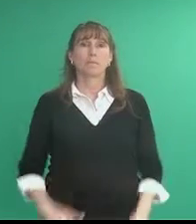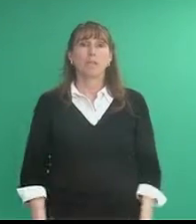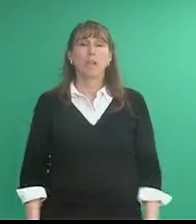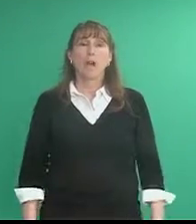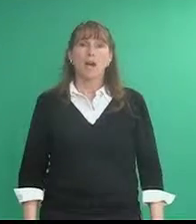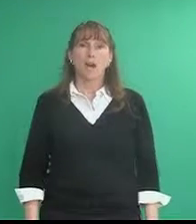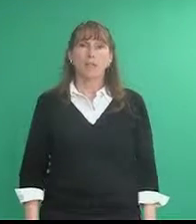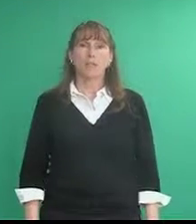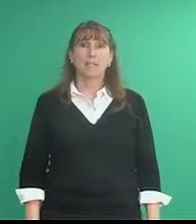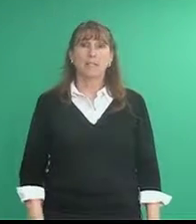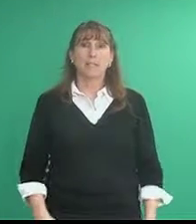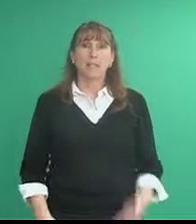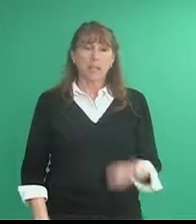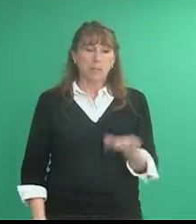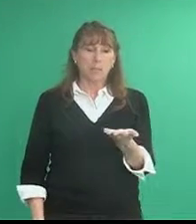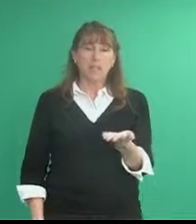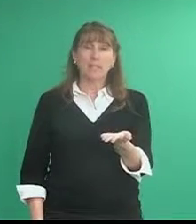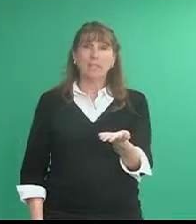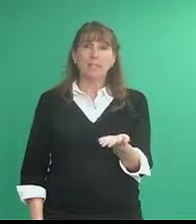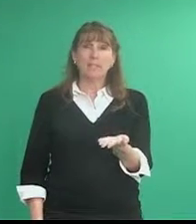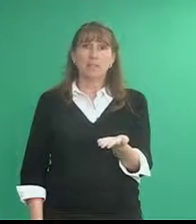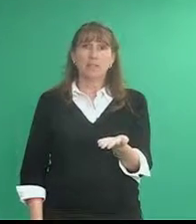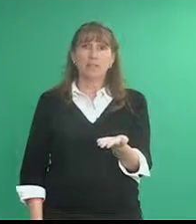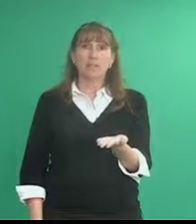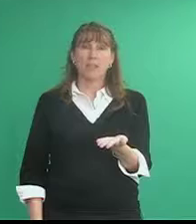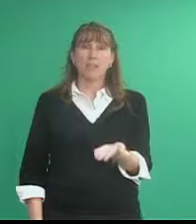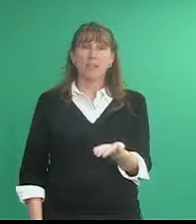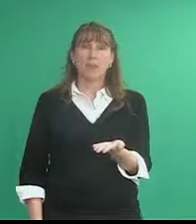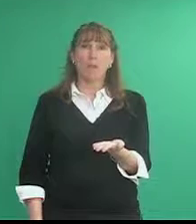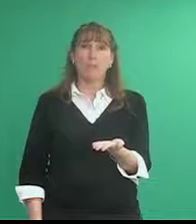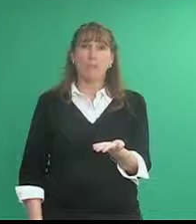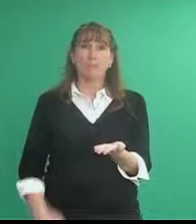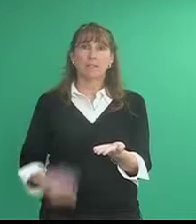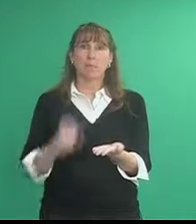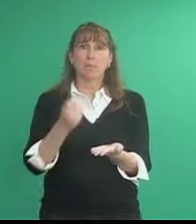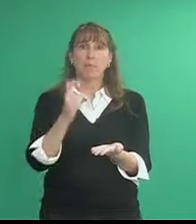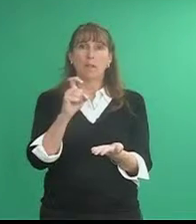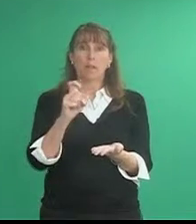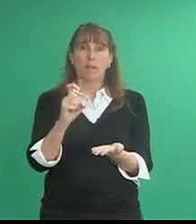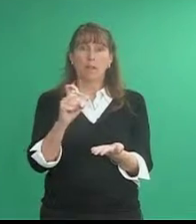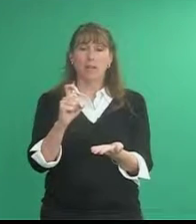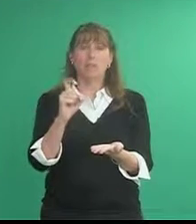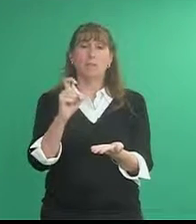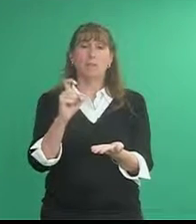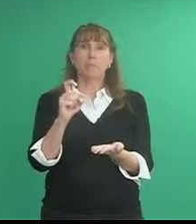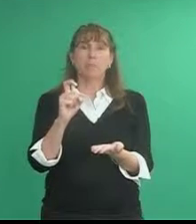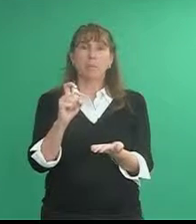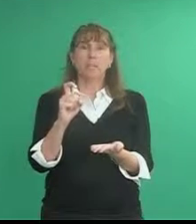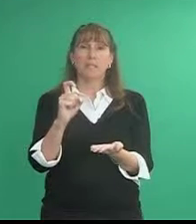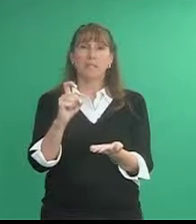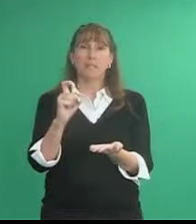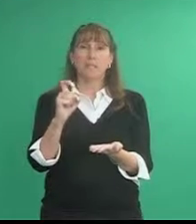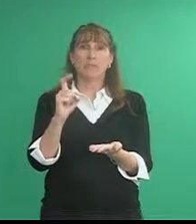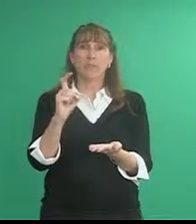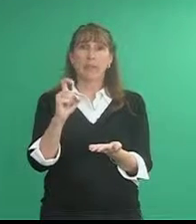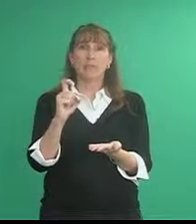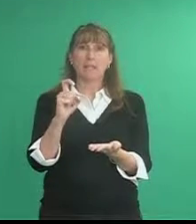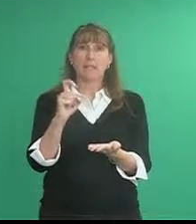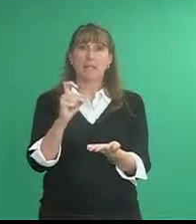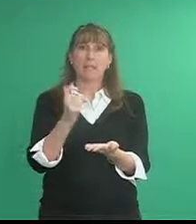Hockey. The base hand is in the five handshape, palm faces up [um] the dominant is with the X handshape